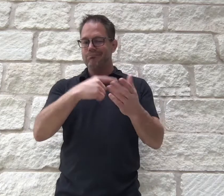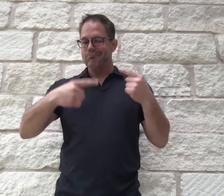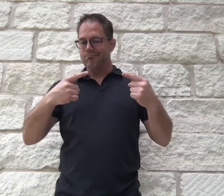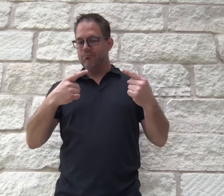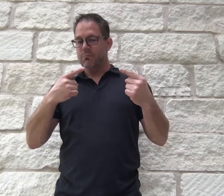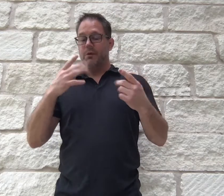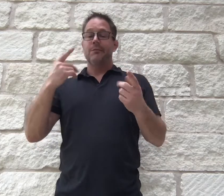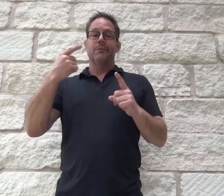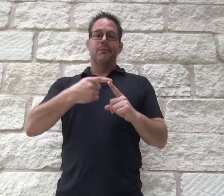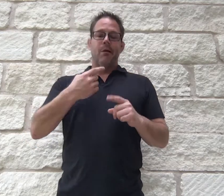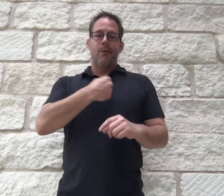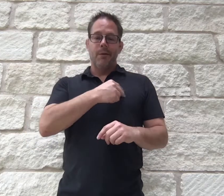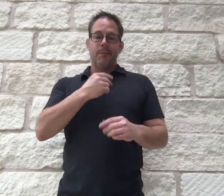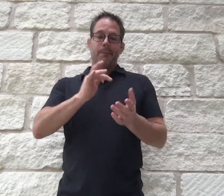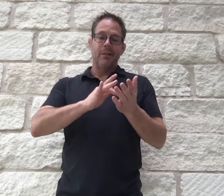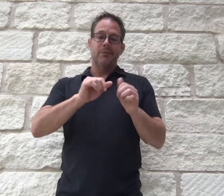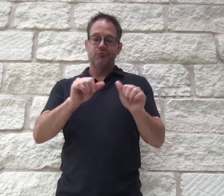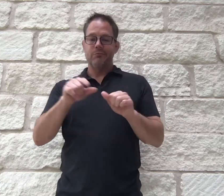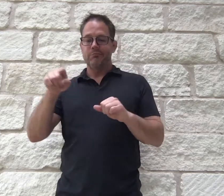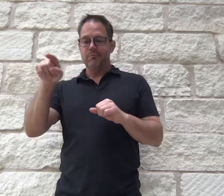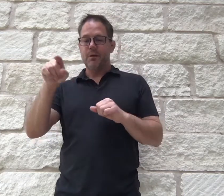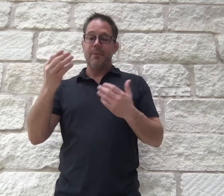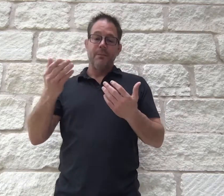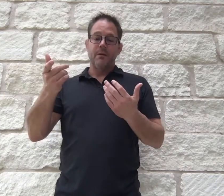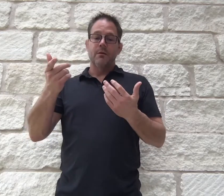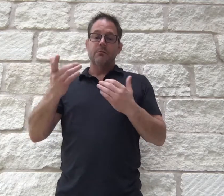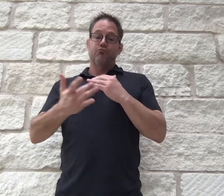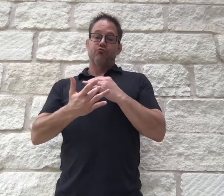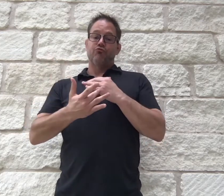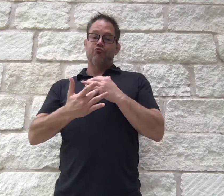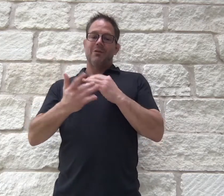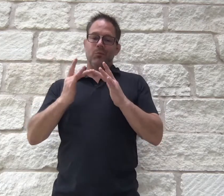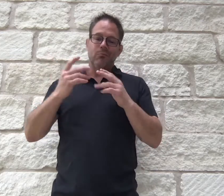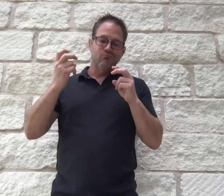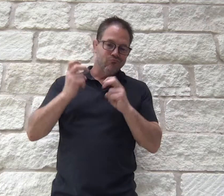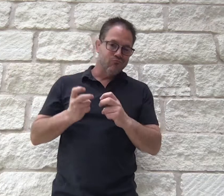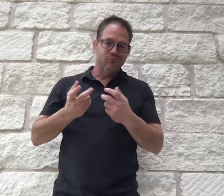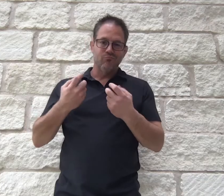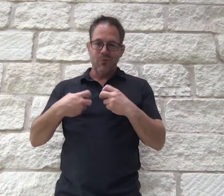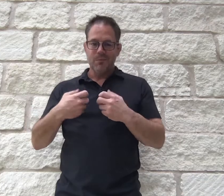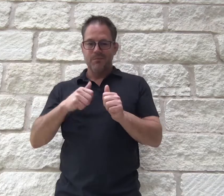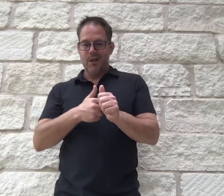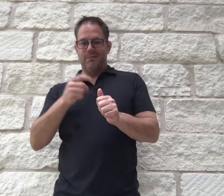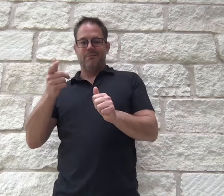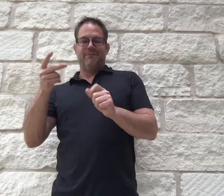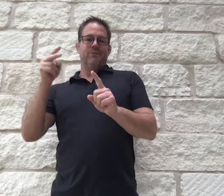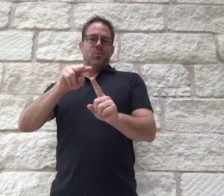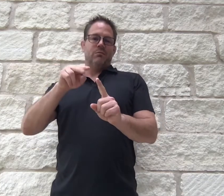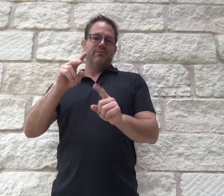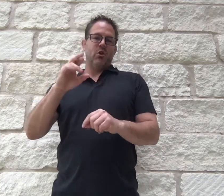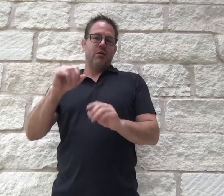criticism, particularly in hospitals and medical settings. Perhaps technical or network issues may be behind the negative views of VRI,